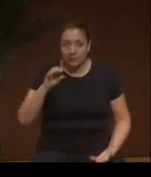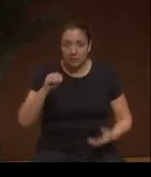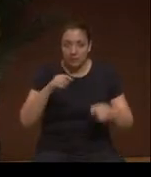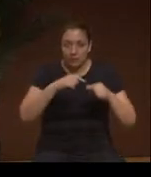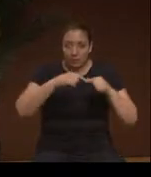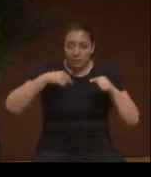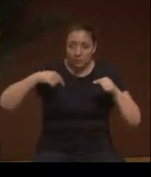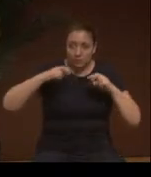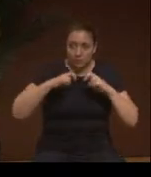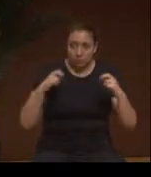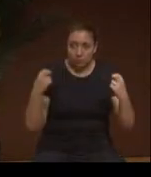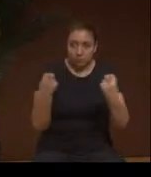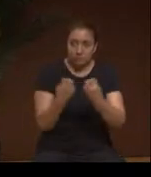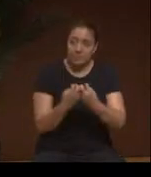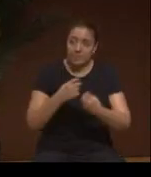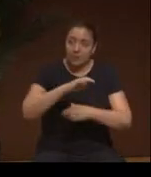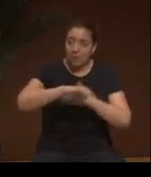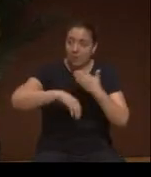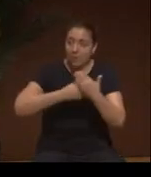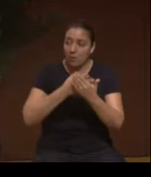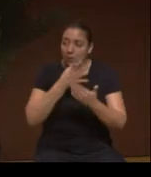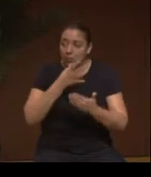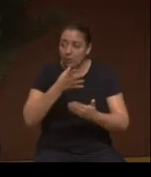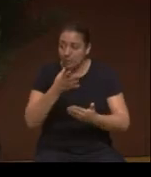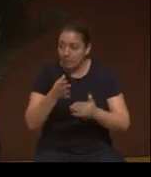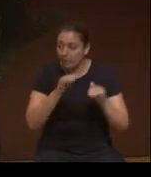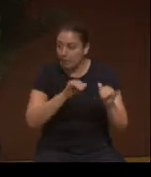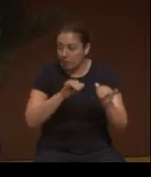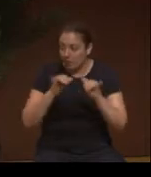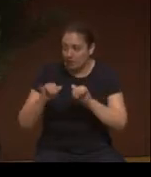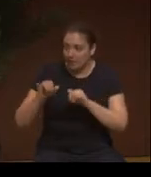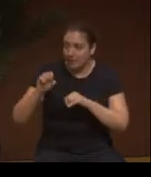And all of the grandmothers are like grandmother Shashira.